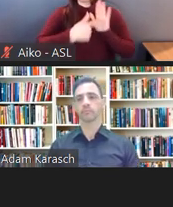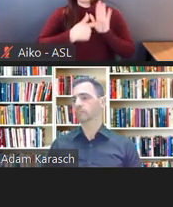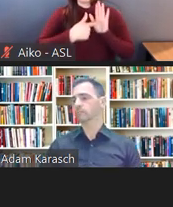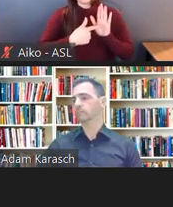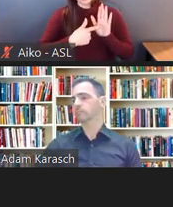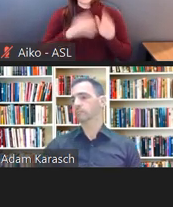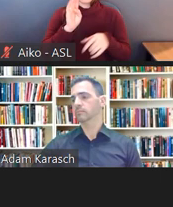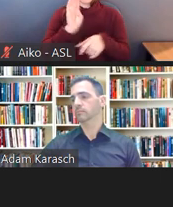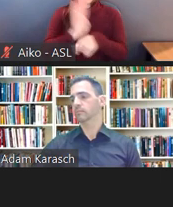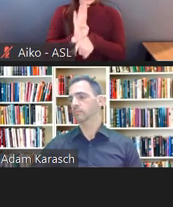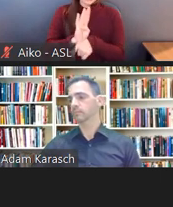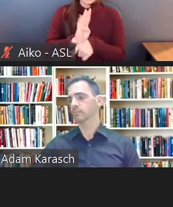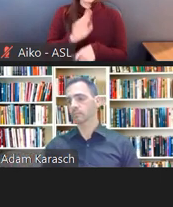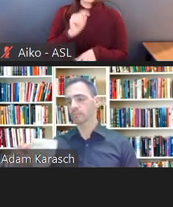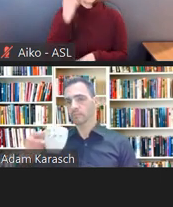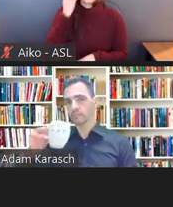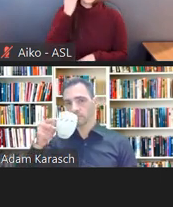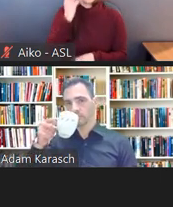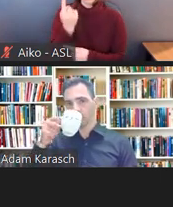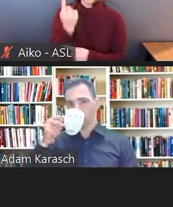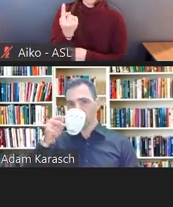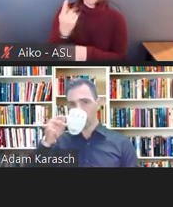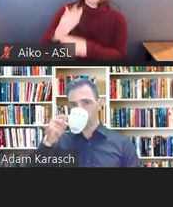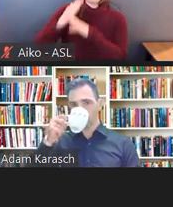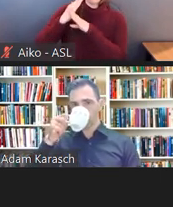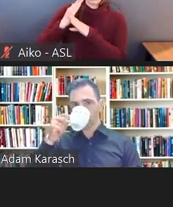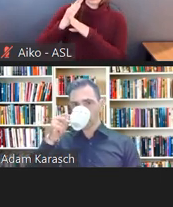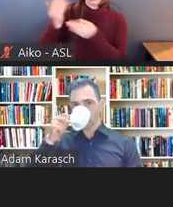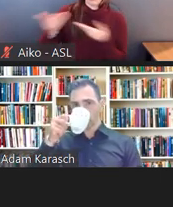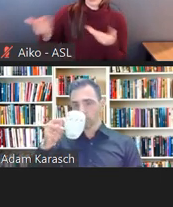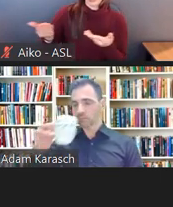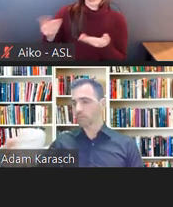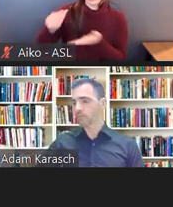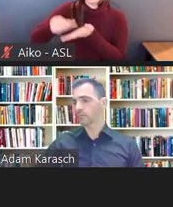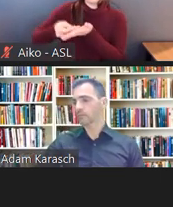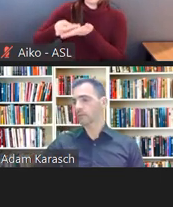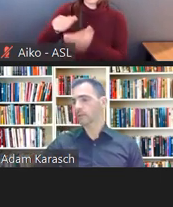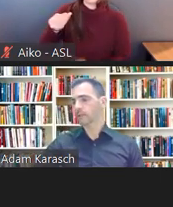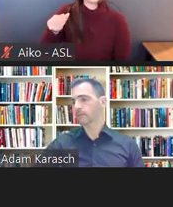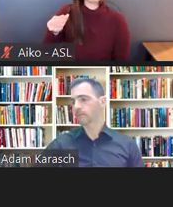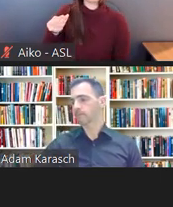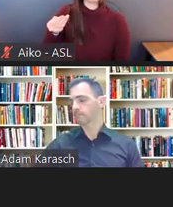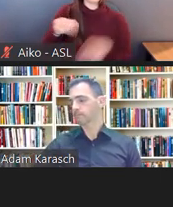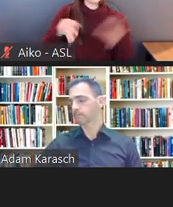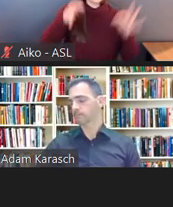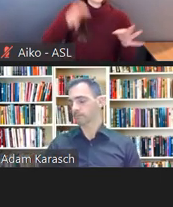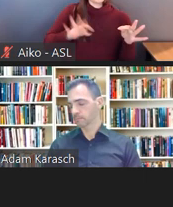money, courts will be very hesitant to decide it's an undue hardship.